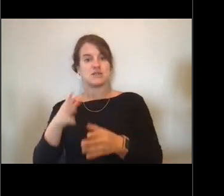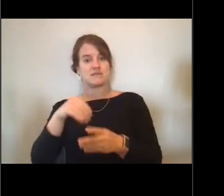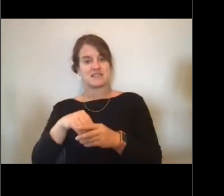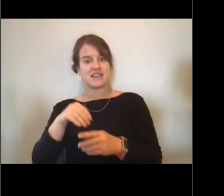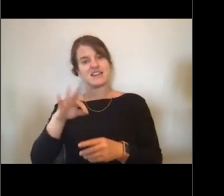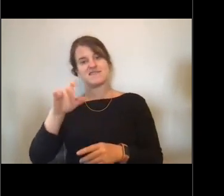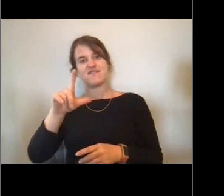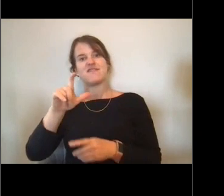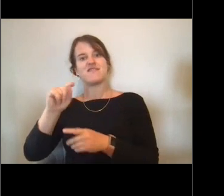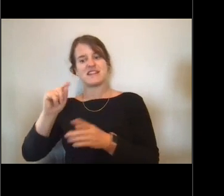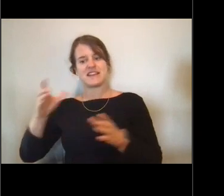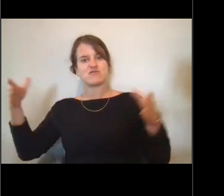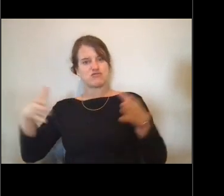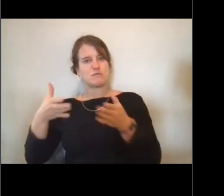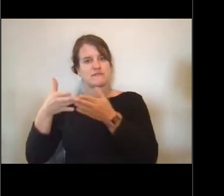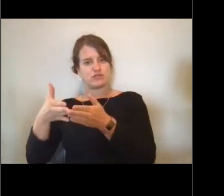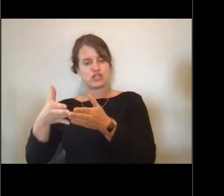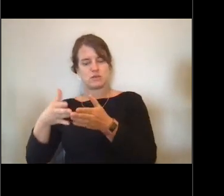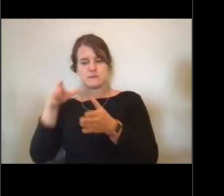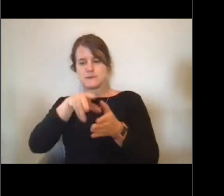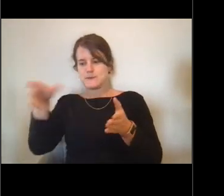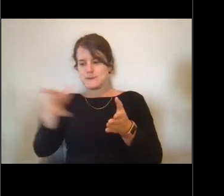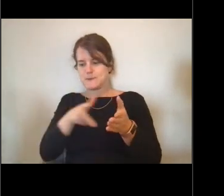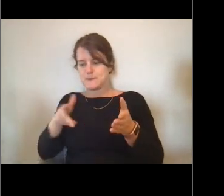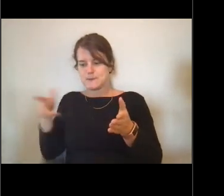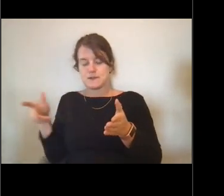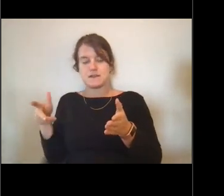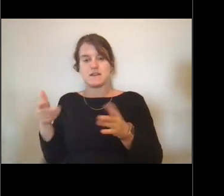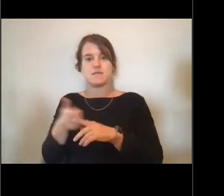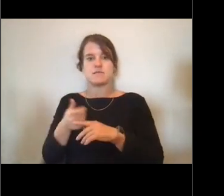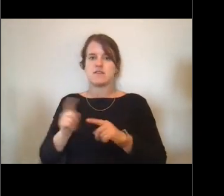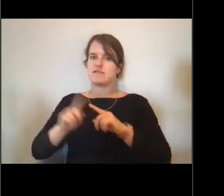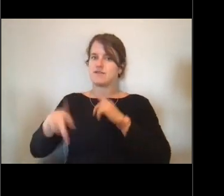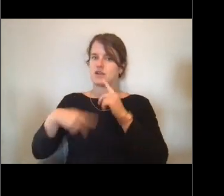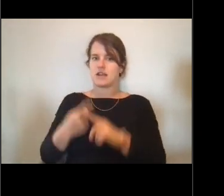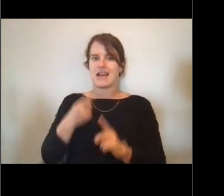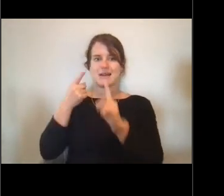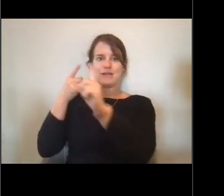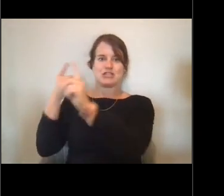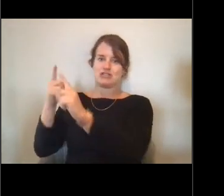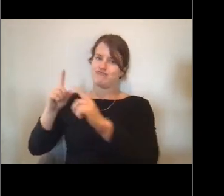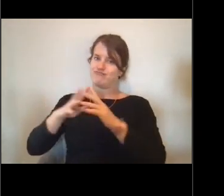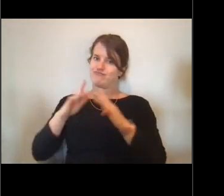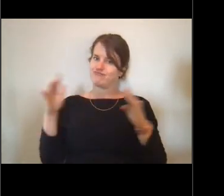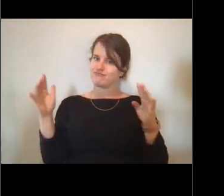and they do a variety of missions. So I had mentioned that my first sea assignment